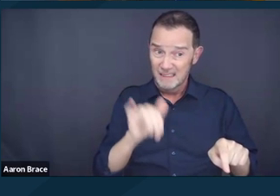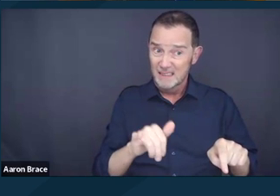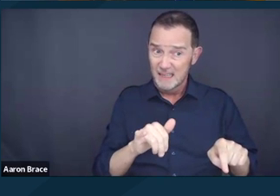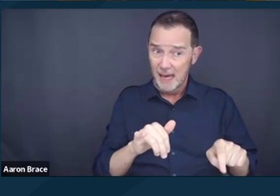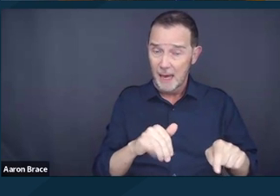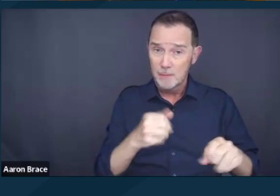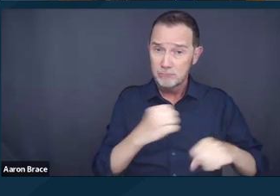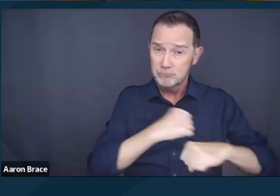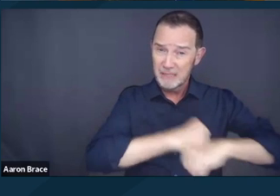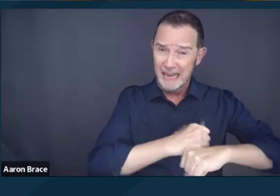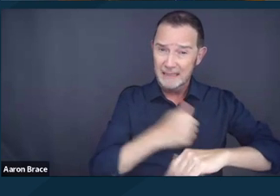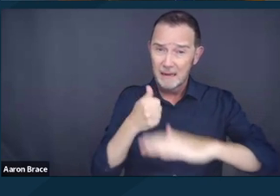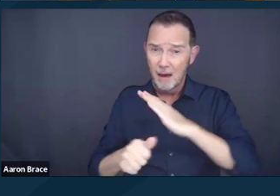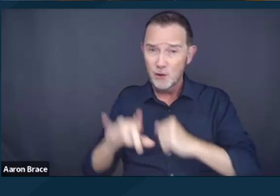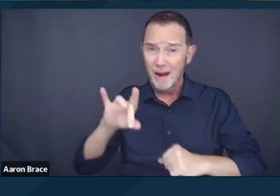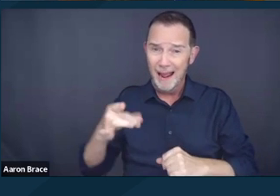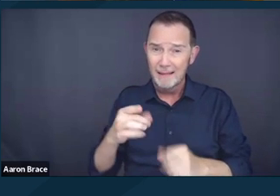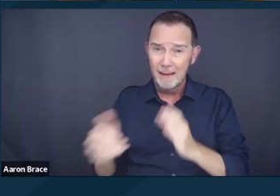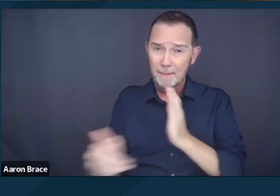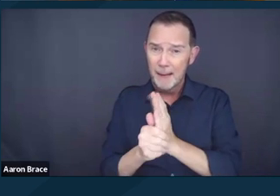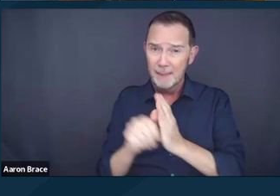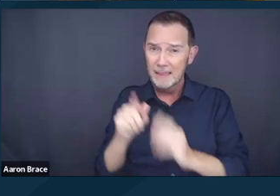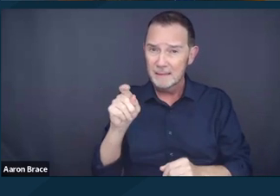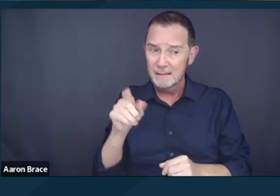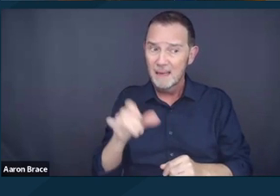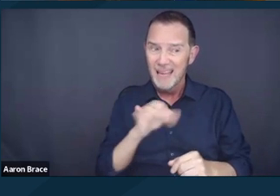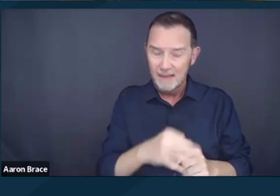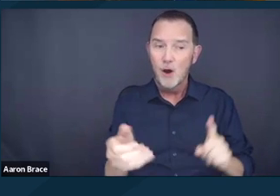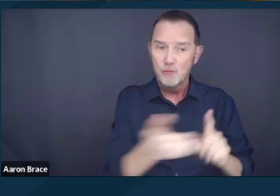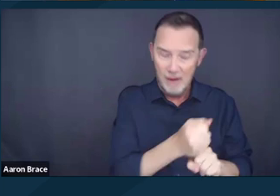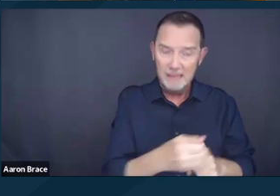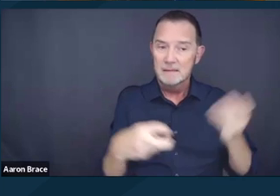on the cruel and unusual punishment clause, as it was written and ratified